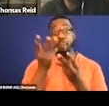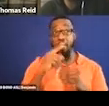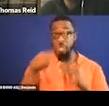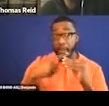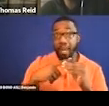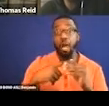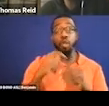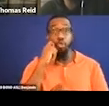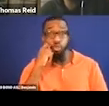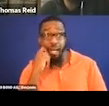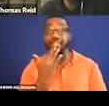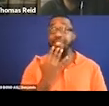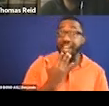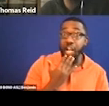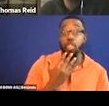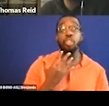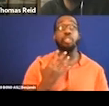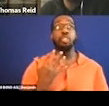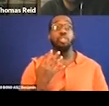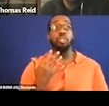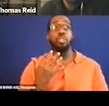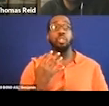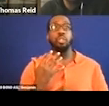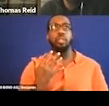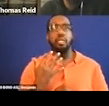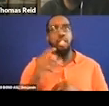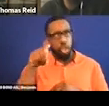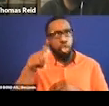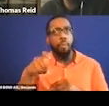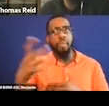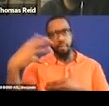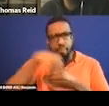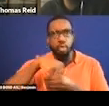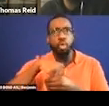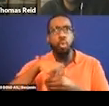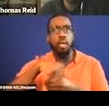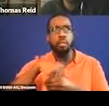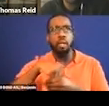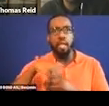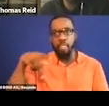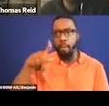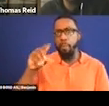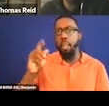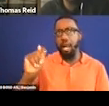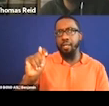I'm here to tell you this is America and race is always important. It's important for that young blind child to know that